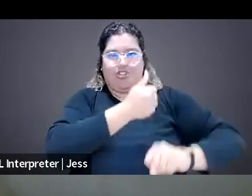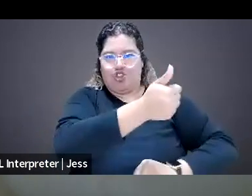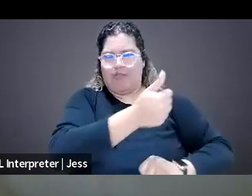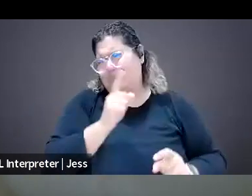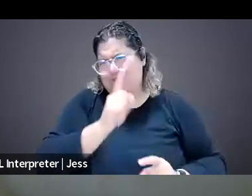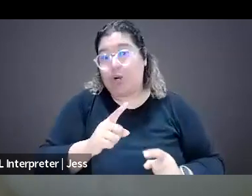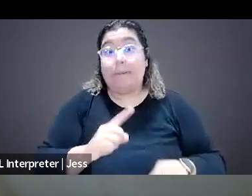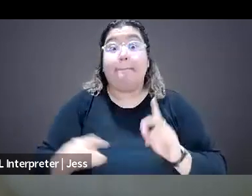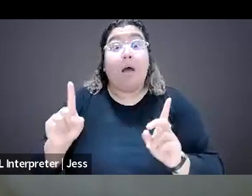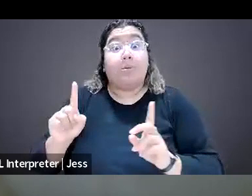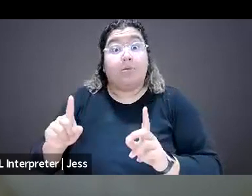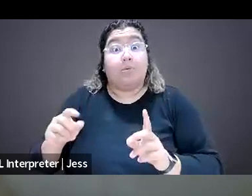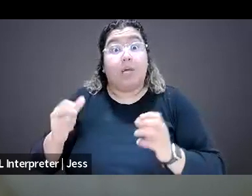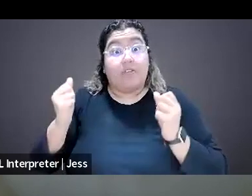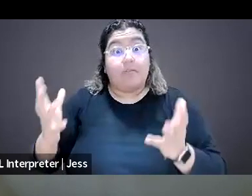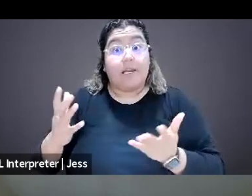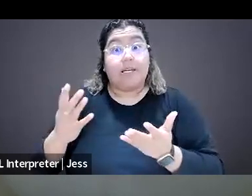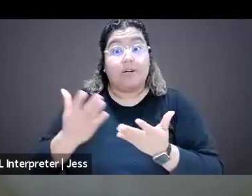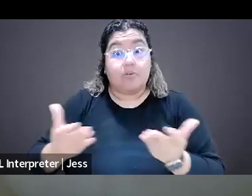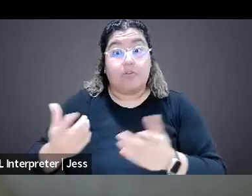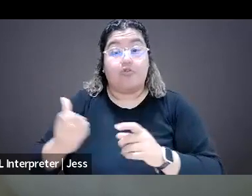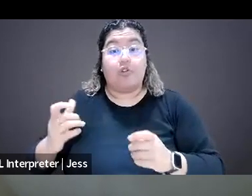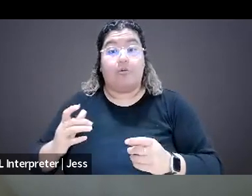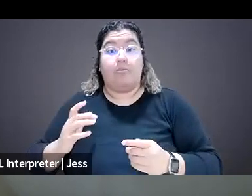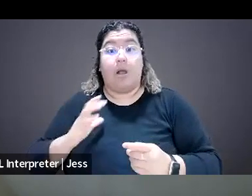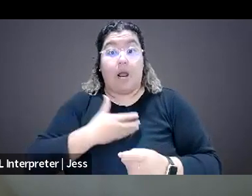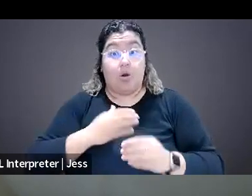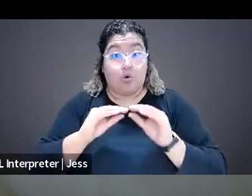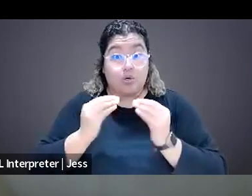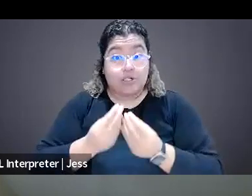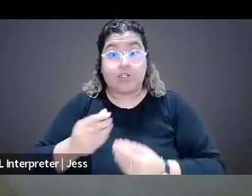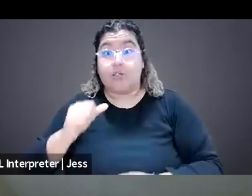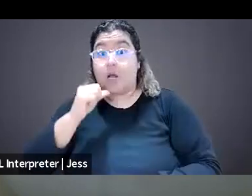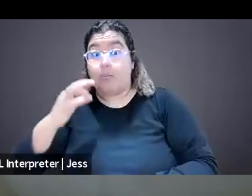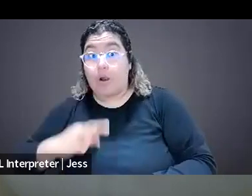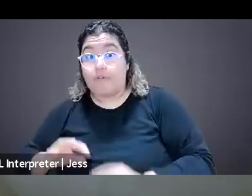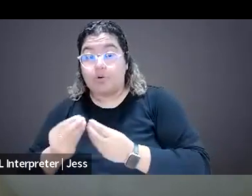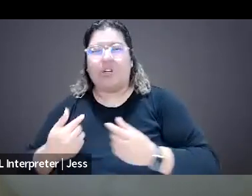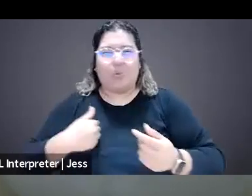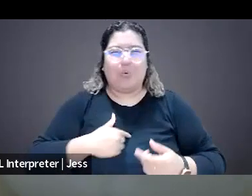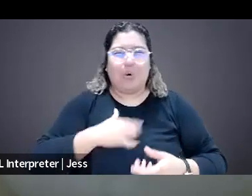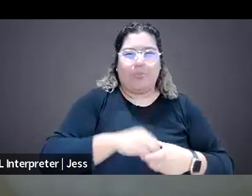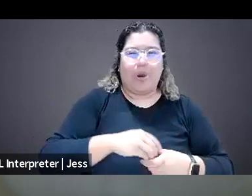from our organizations, from nonprofit organizations. We're part of the Coalition Against Online Violence,